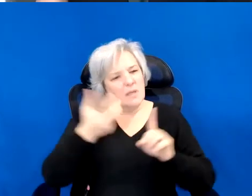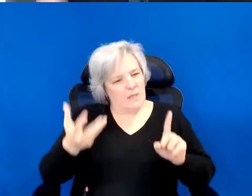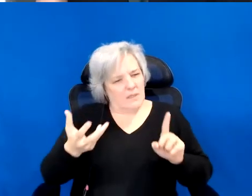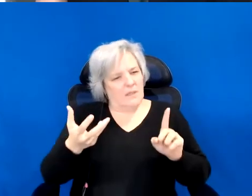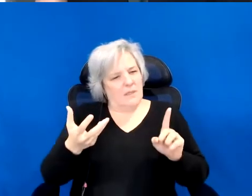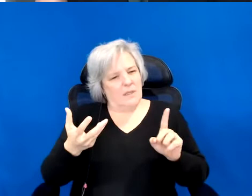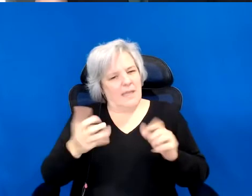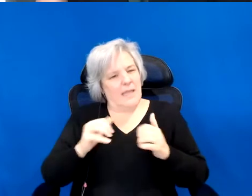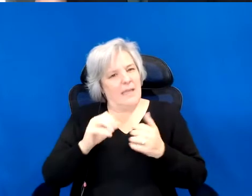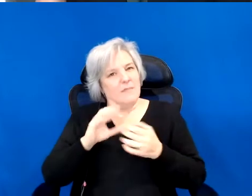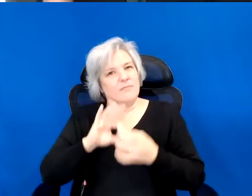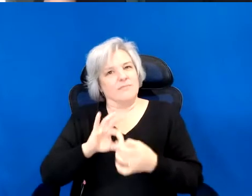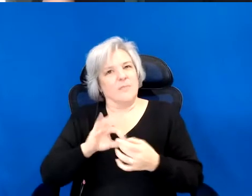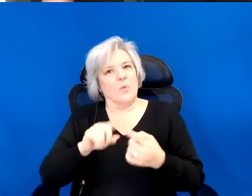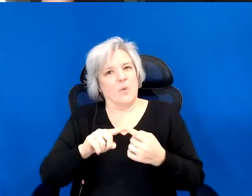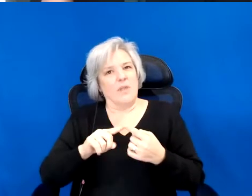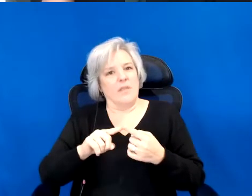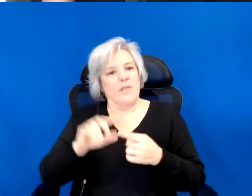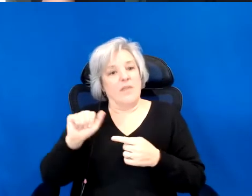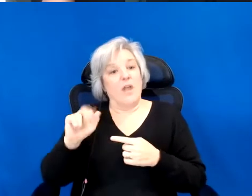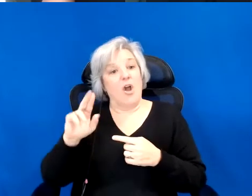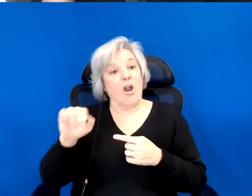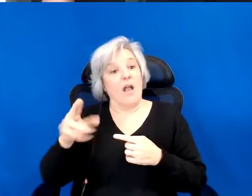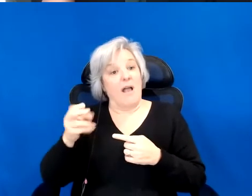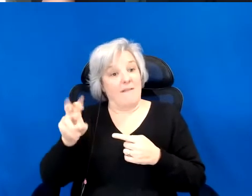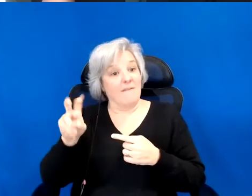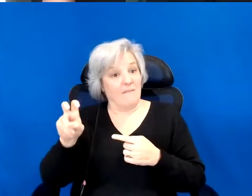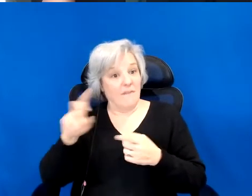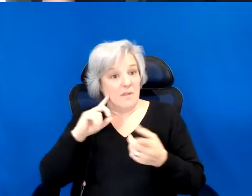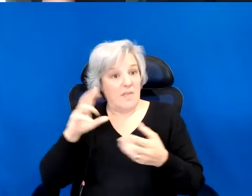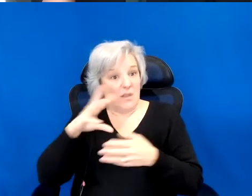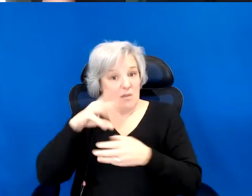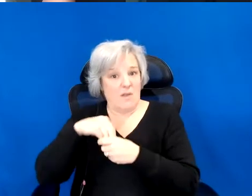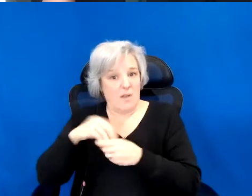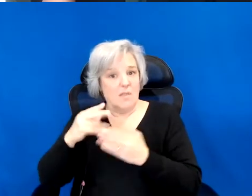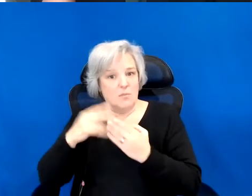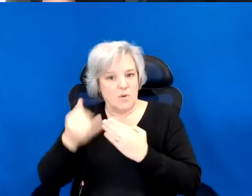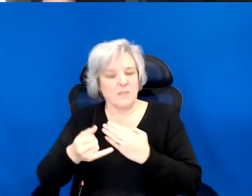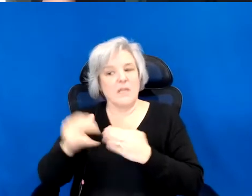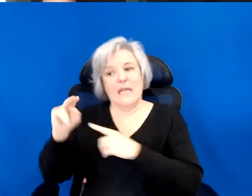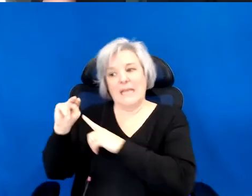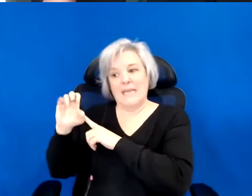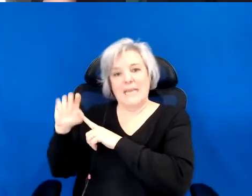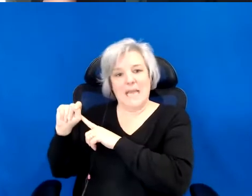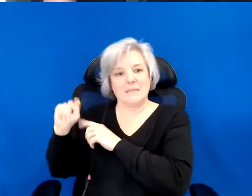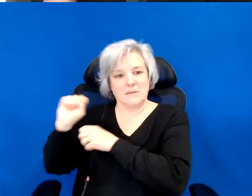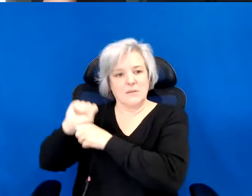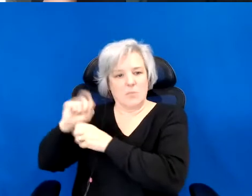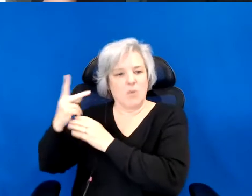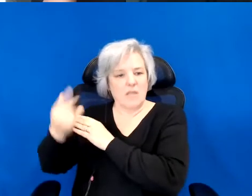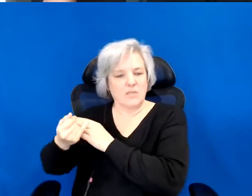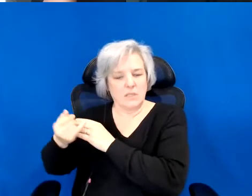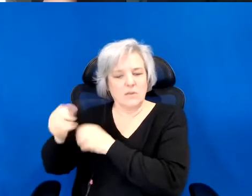in terms of even the archive. Because The Nest is working in recognition